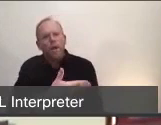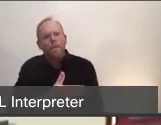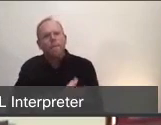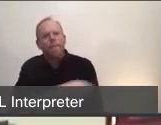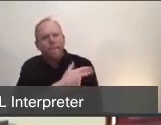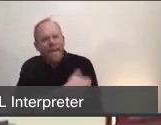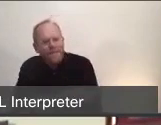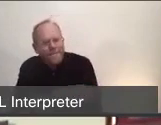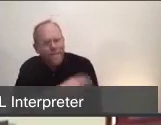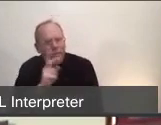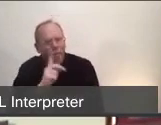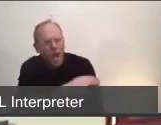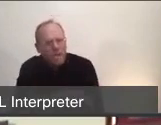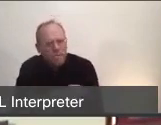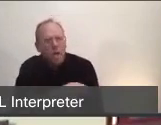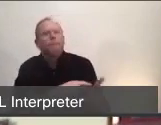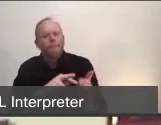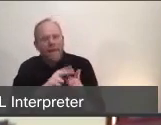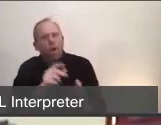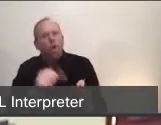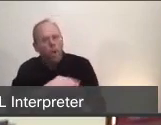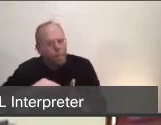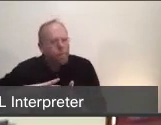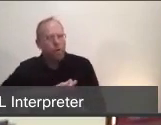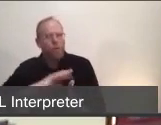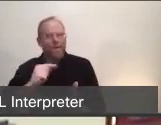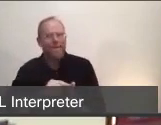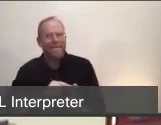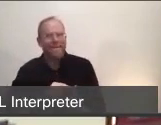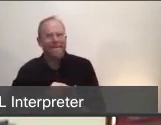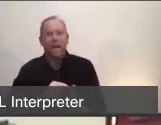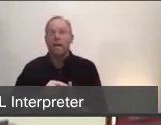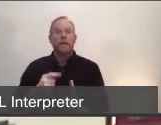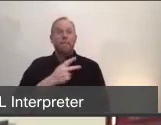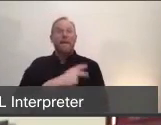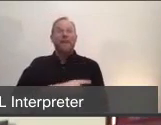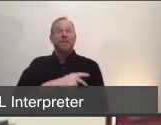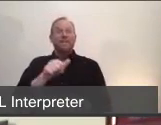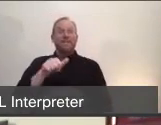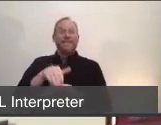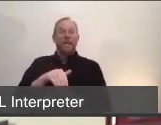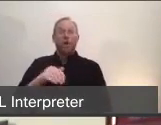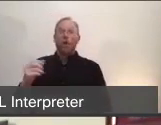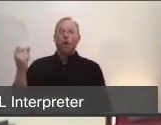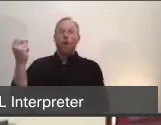on how quick the testing has occurred, that patient was reported at noon and we got the results at 6 o'clock tonight